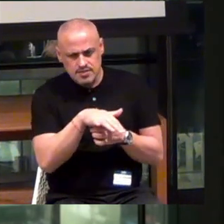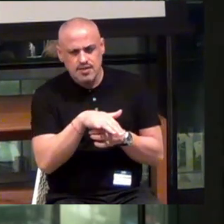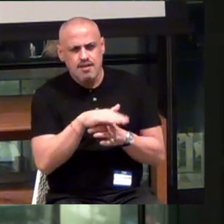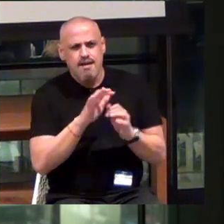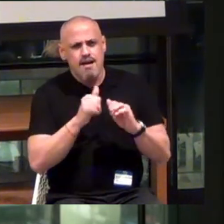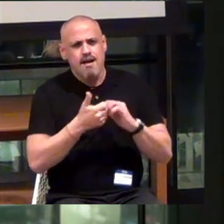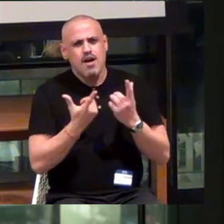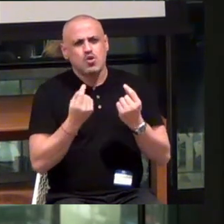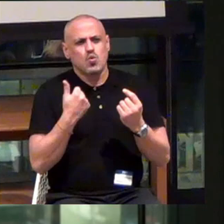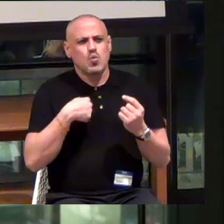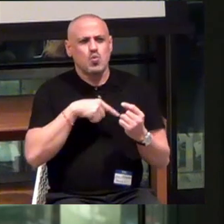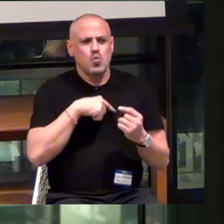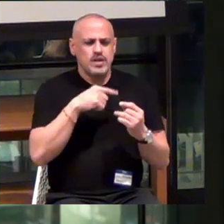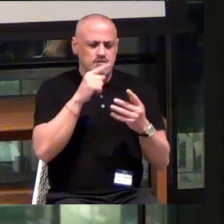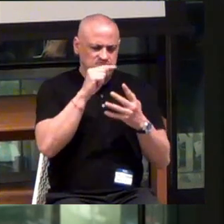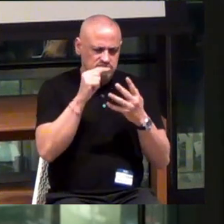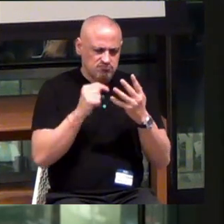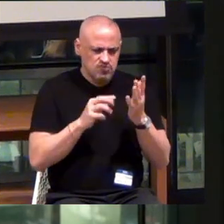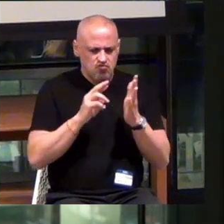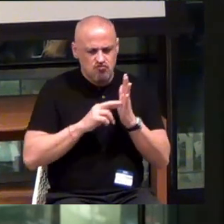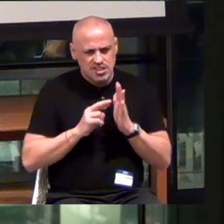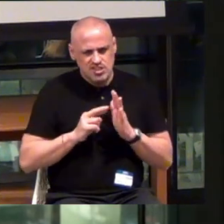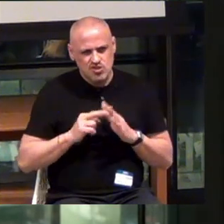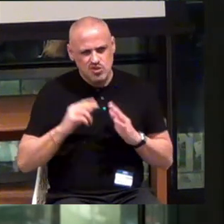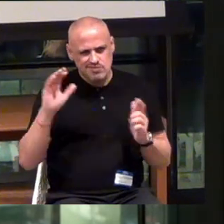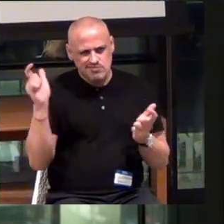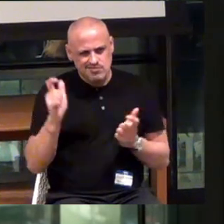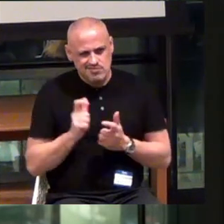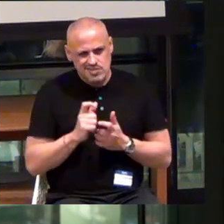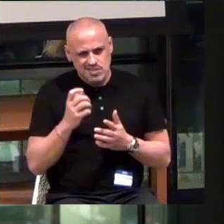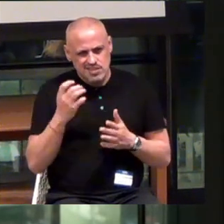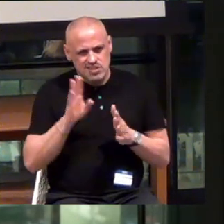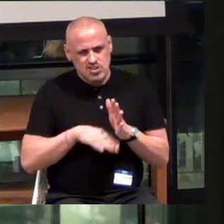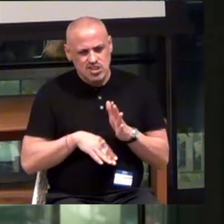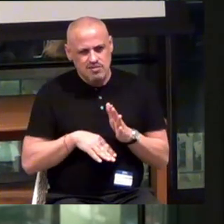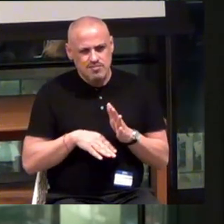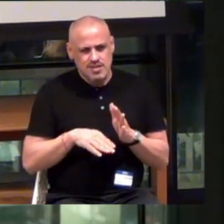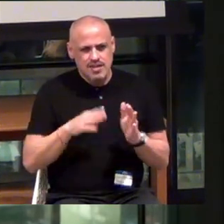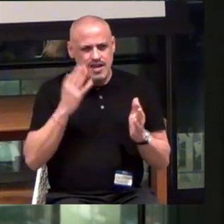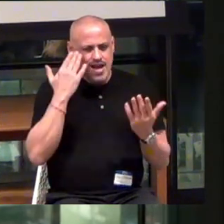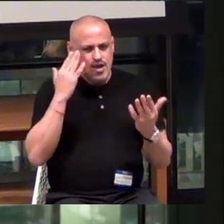How do we do all this research at scale? I don't know if the things that vibrate and I like...